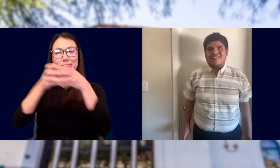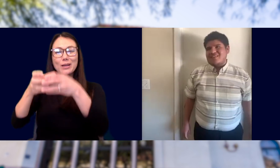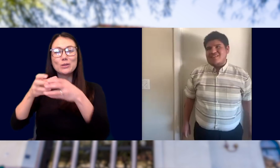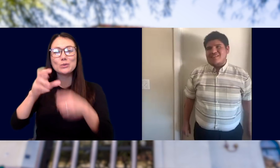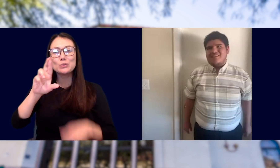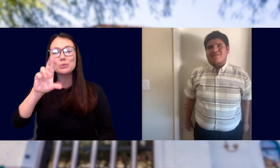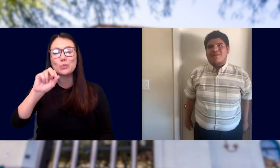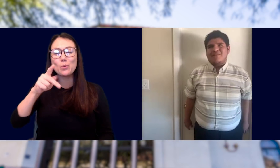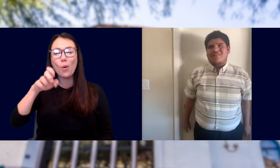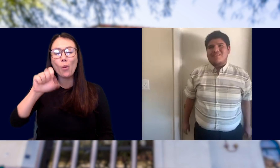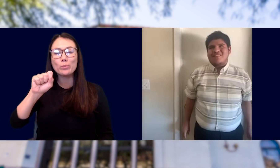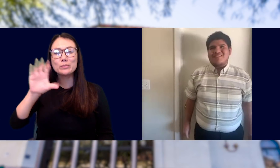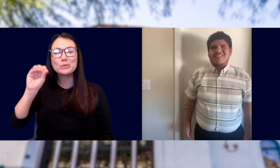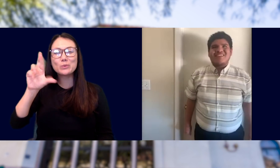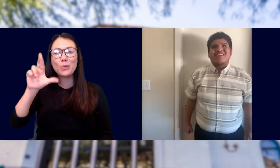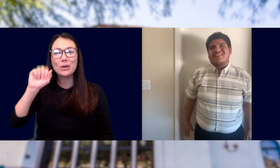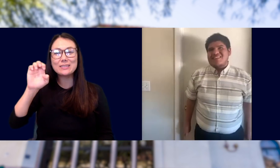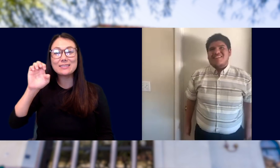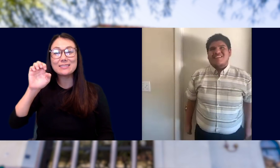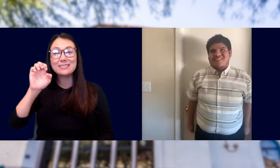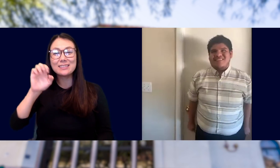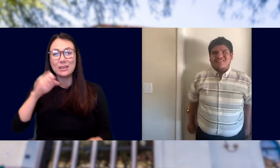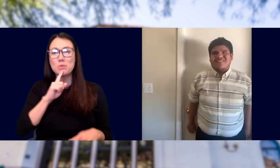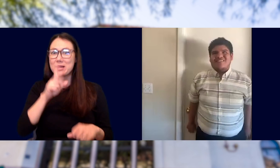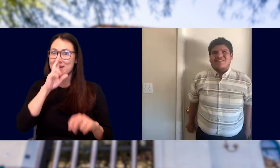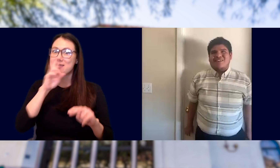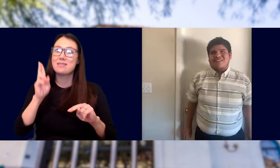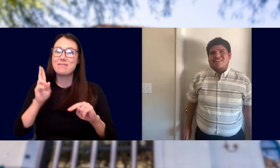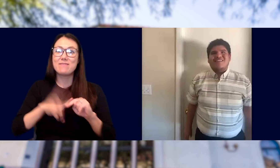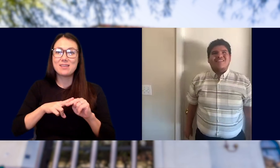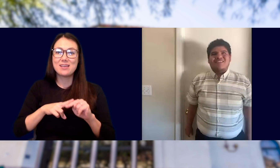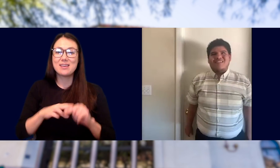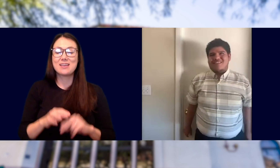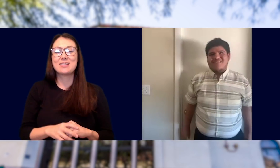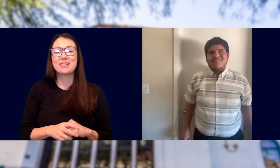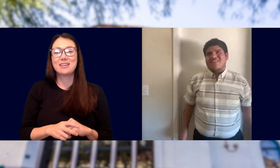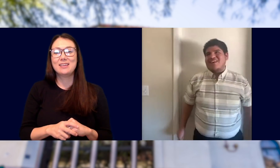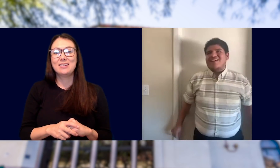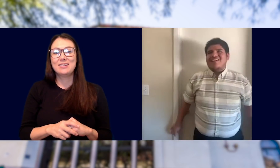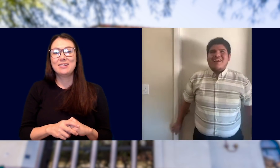ROPES COURSE, IT WAS REALLY FUN.